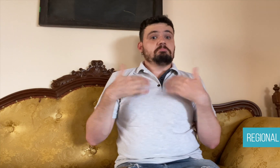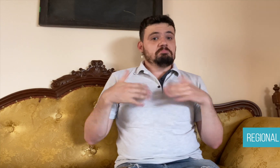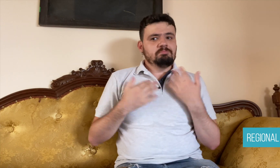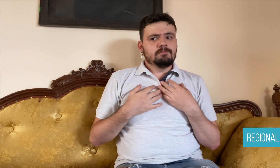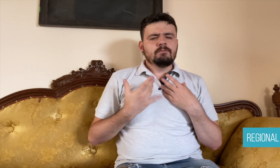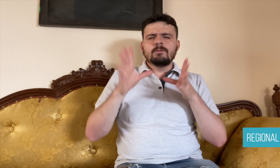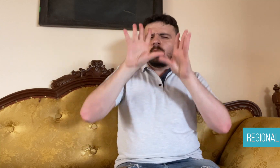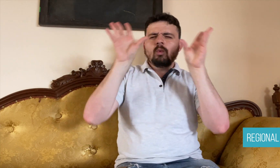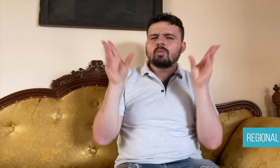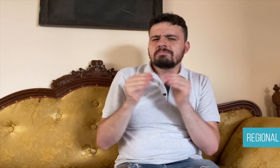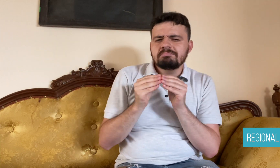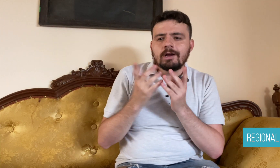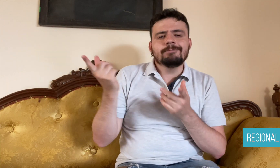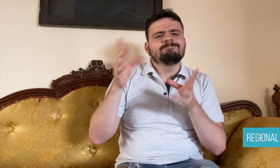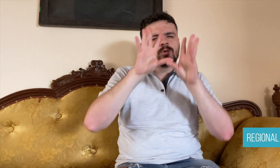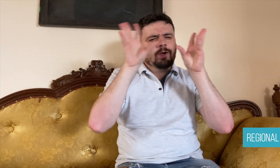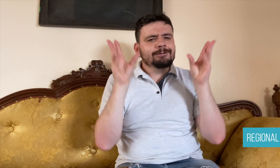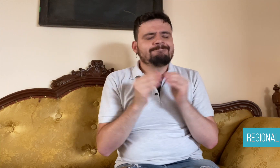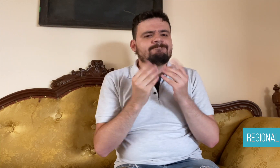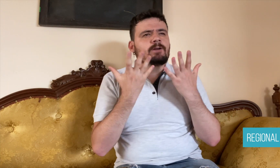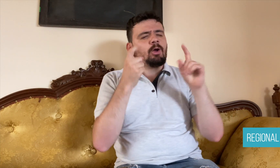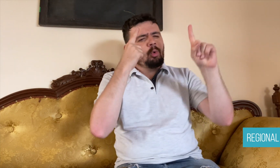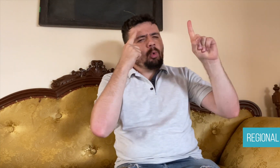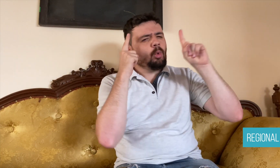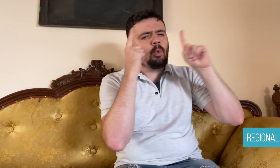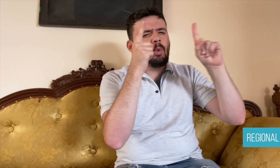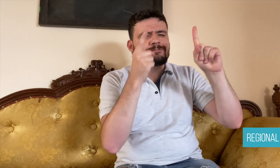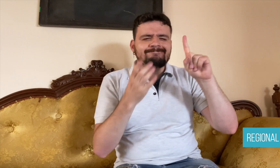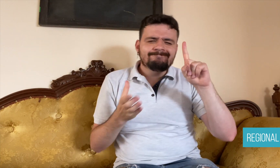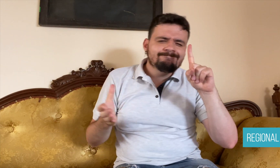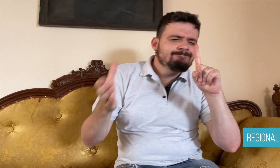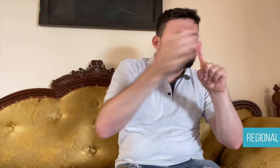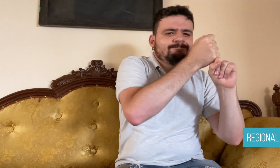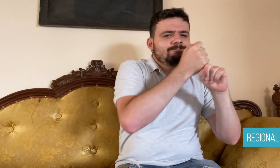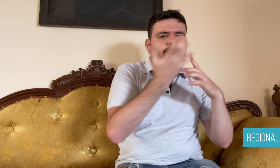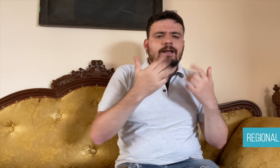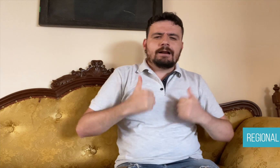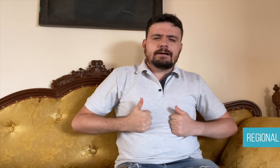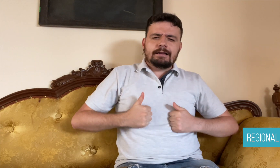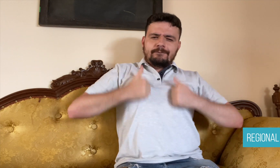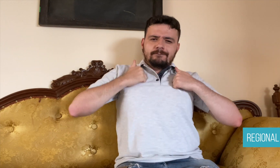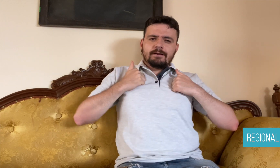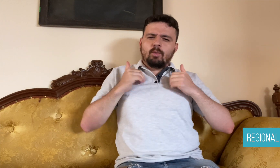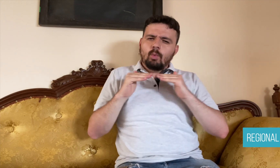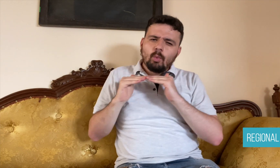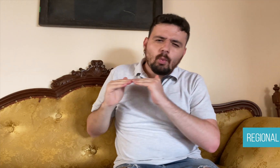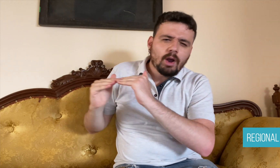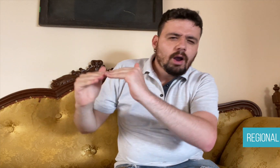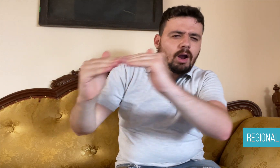opportunities and those rights should not be optional -